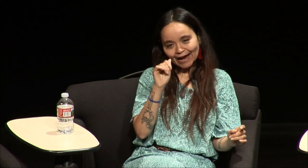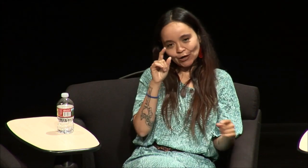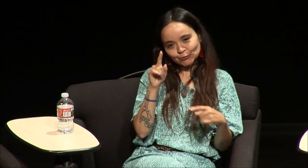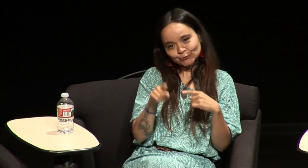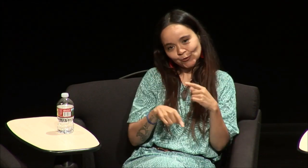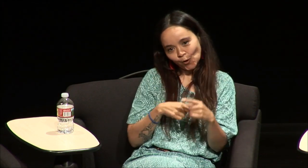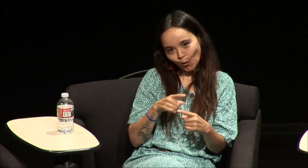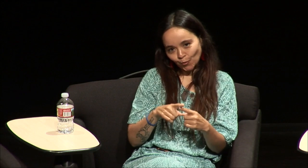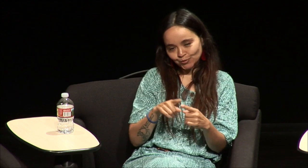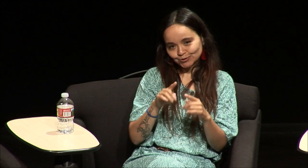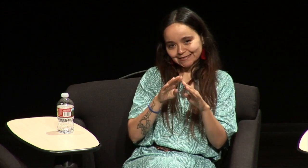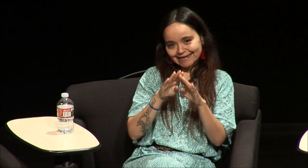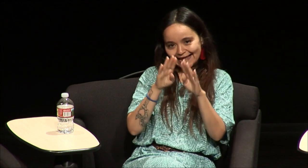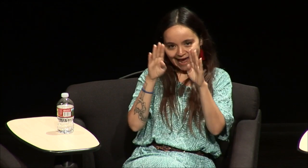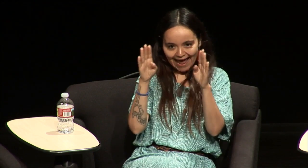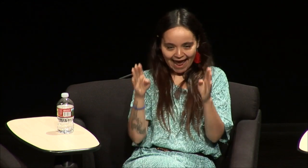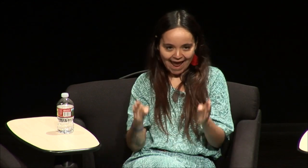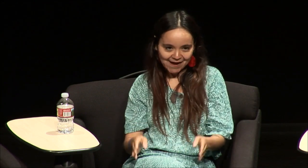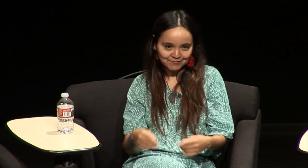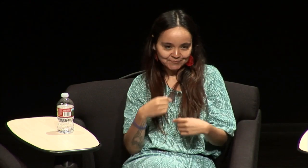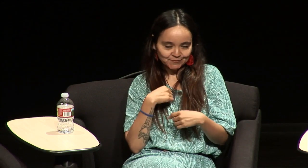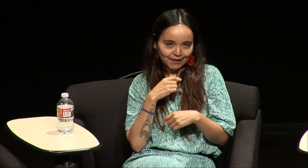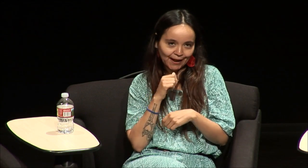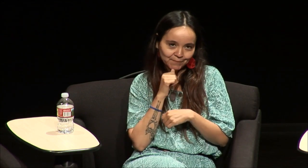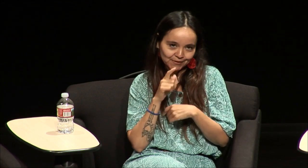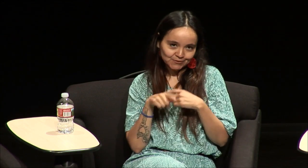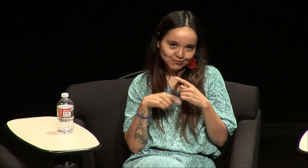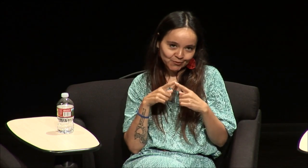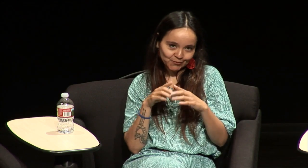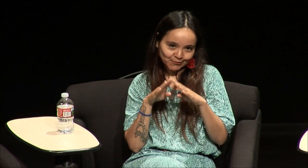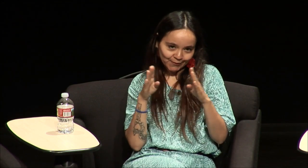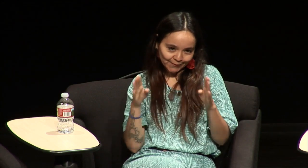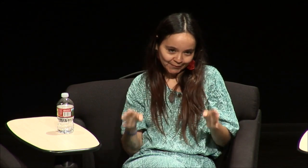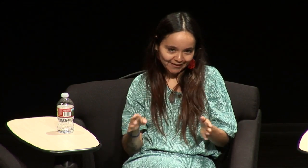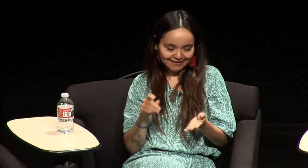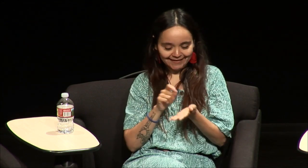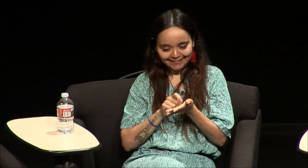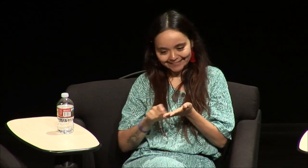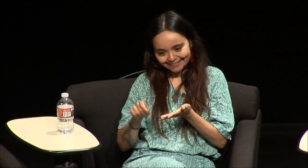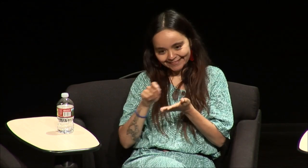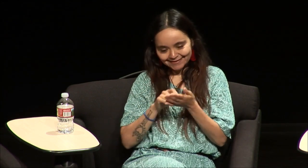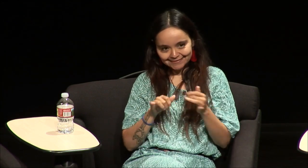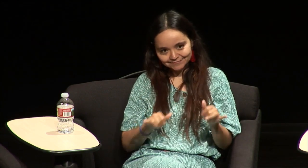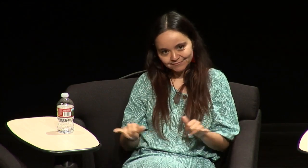something like I am going to the house I am going you know and they'd write out